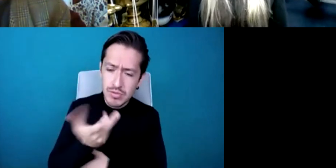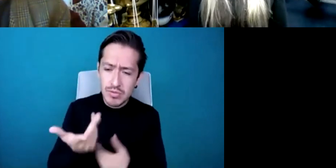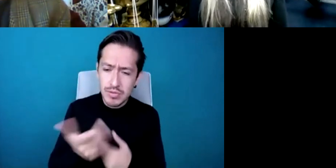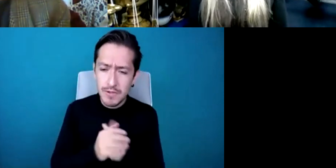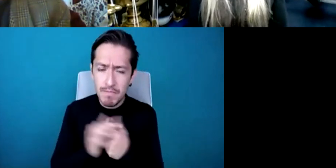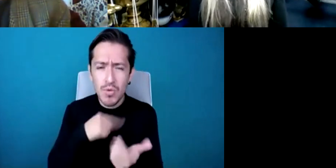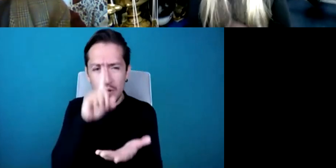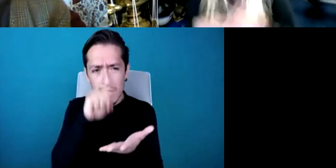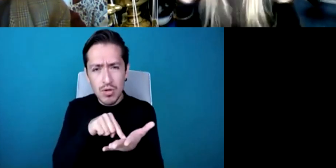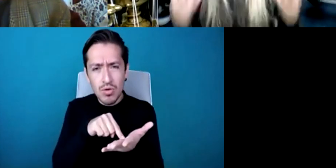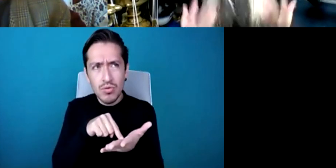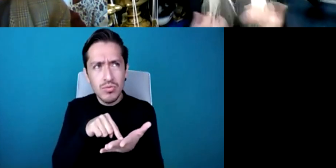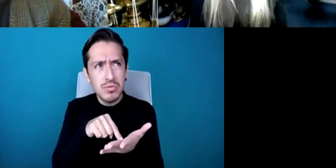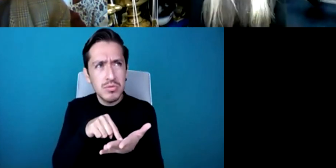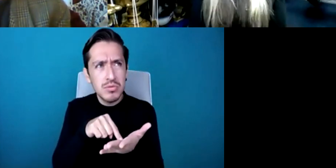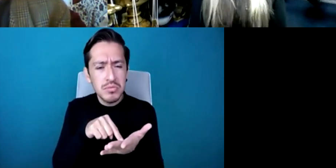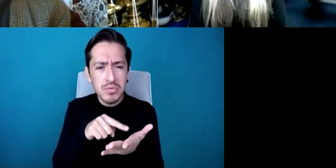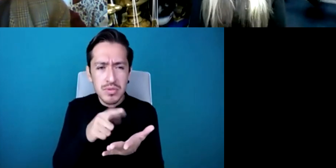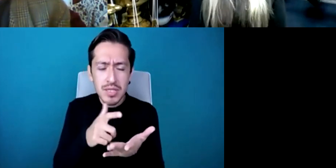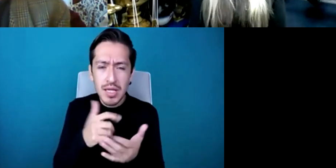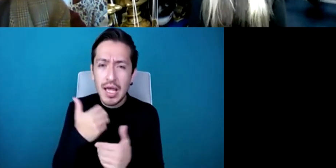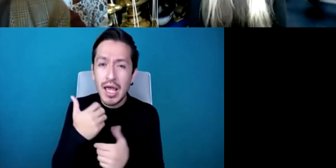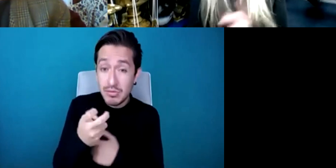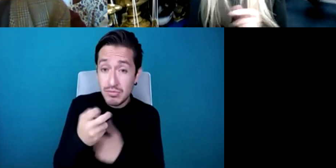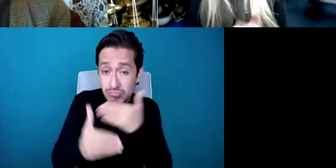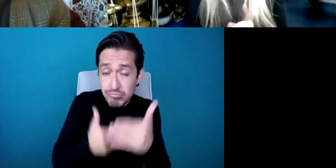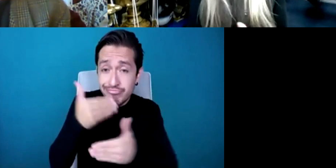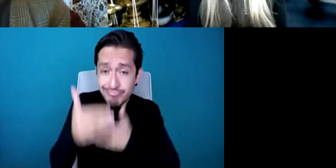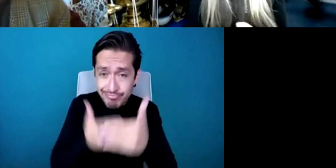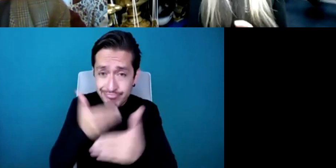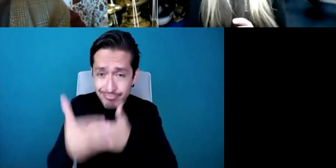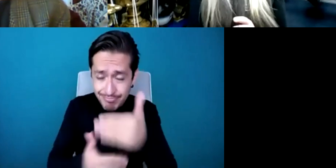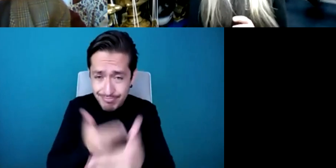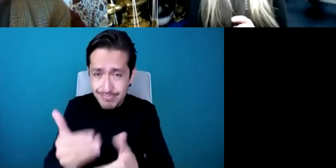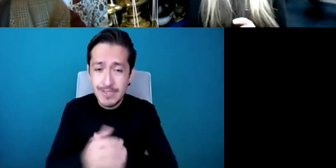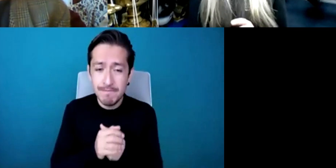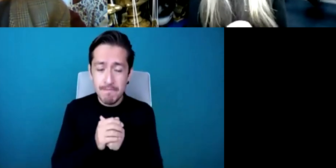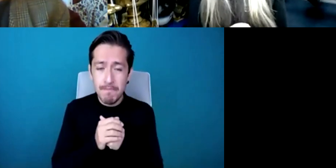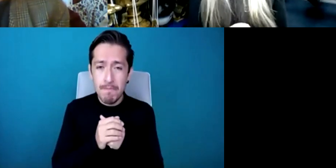you know move forward in a positive way one thing I have noticed since March